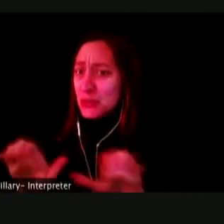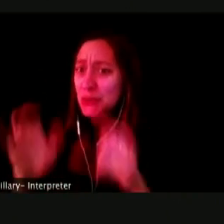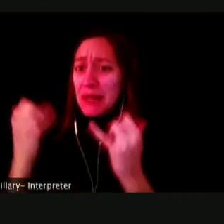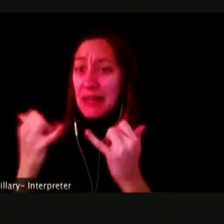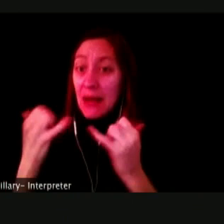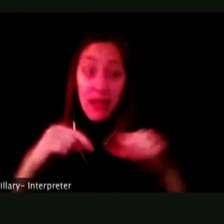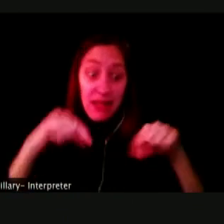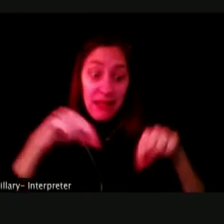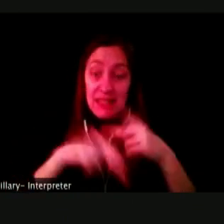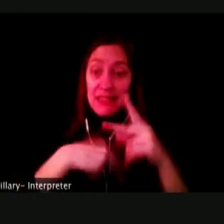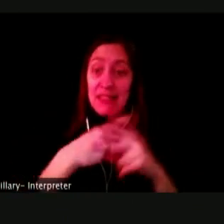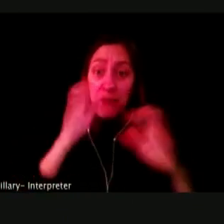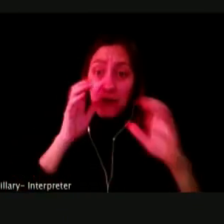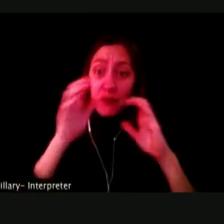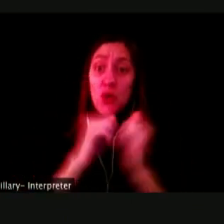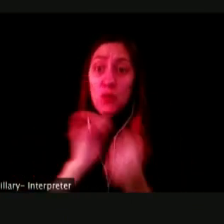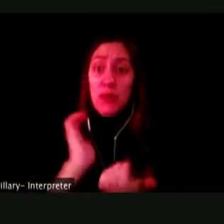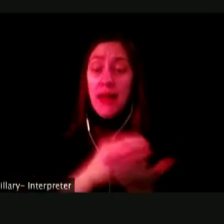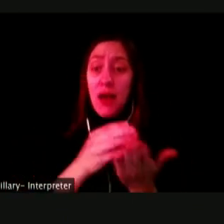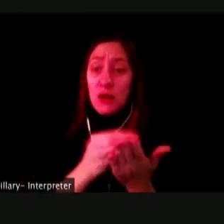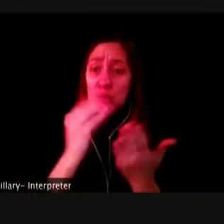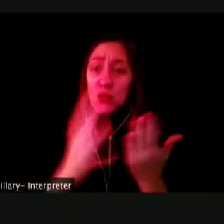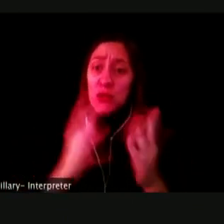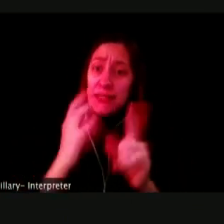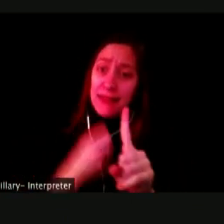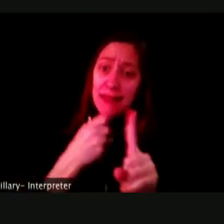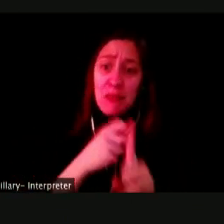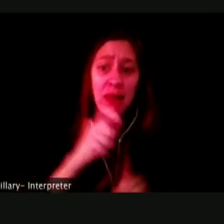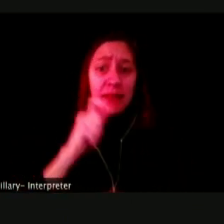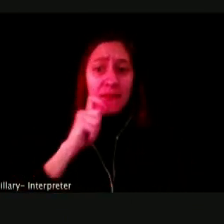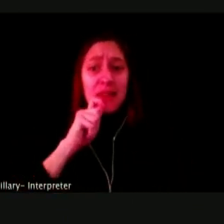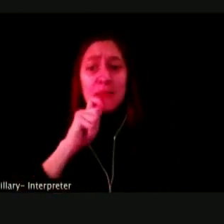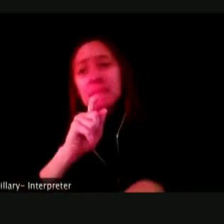TODAY WITH OUR STUDENTS ABOUT THE IMPACT OF VAPING IS A VERY IMPORTANT ONE.